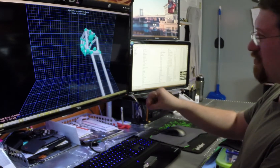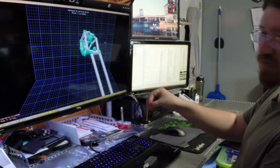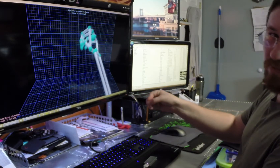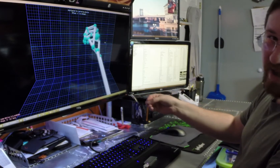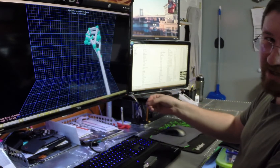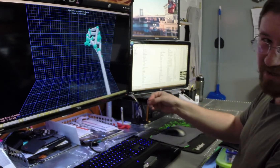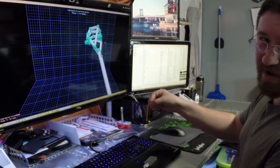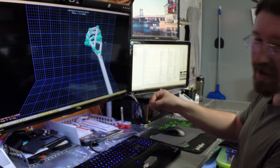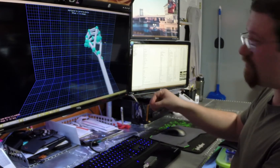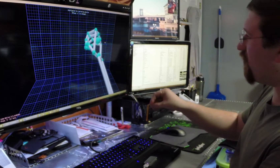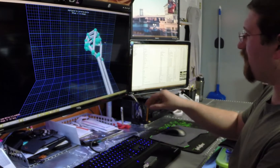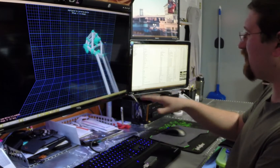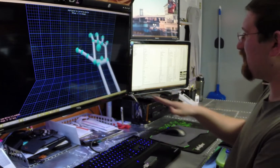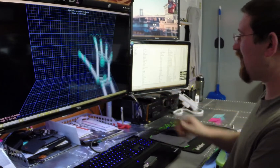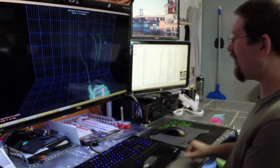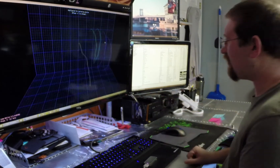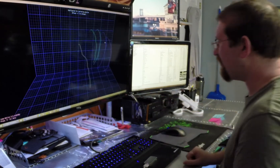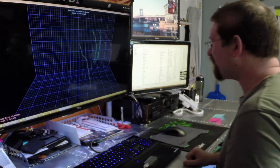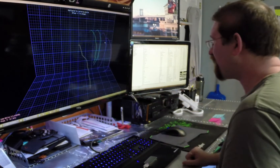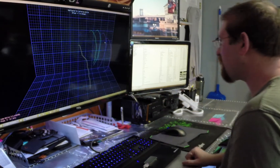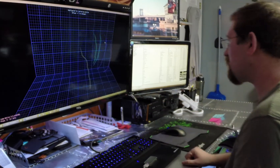with matching my hand movements exactly.